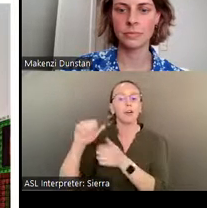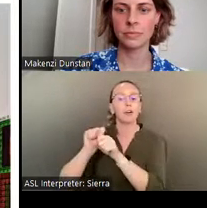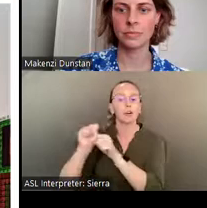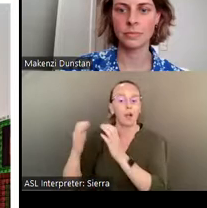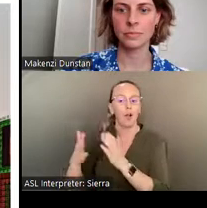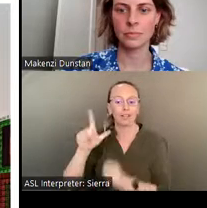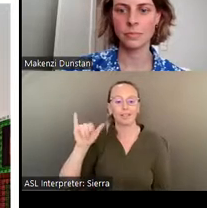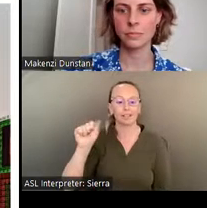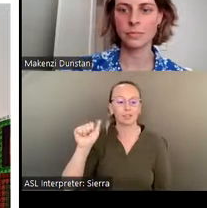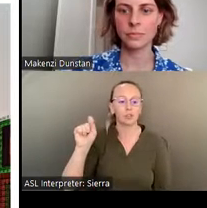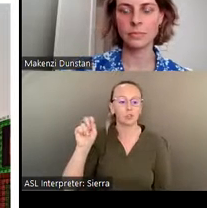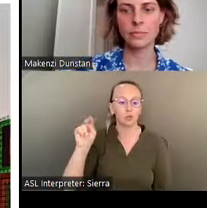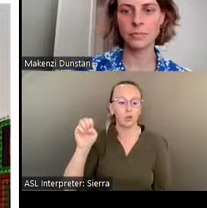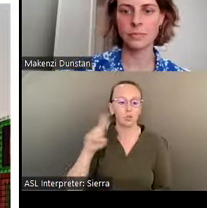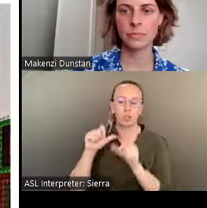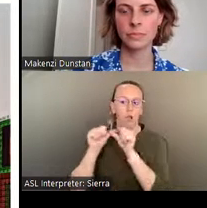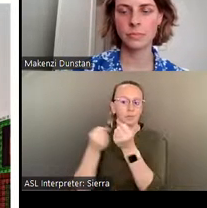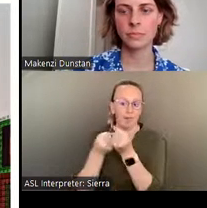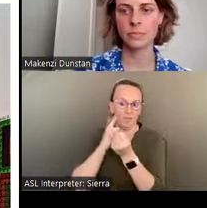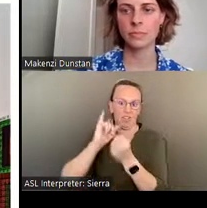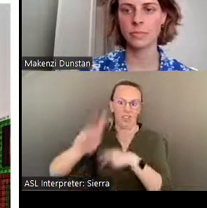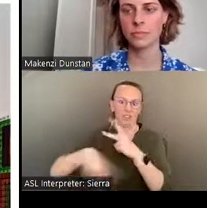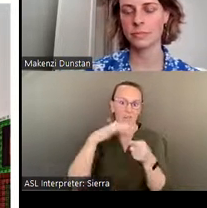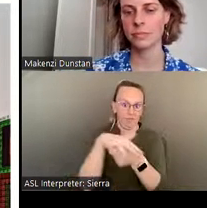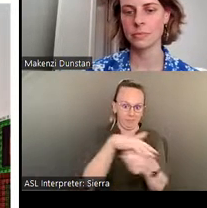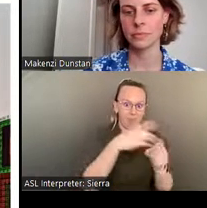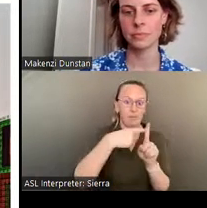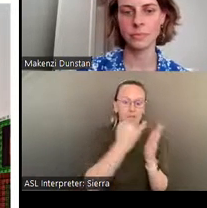for these types of sites and artists, and a member of the HAHS Leadership Committee.